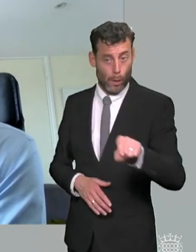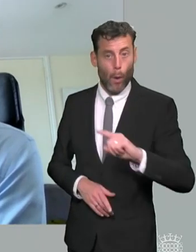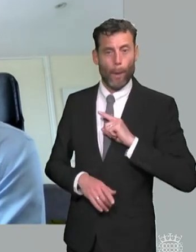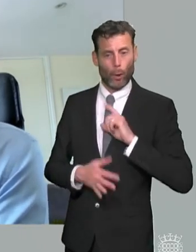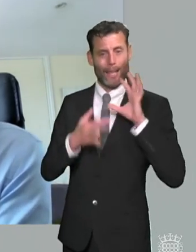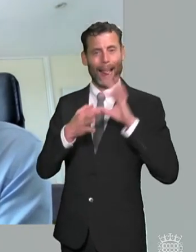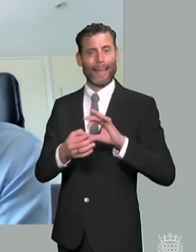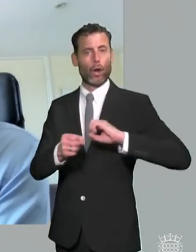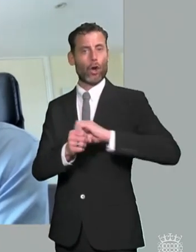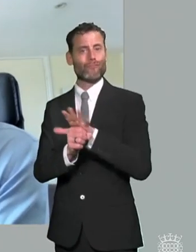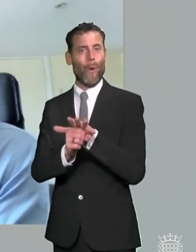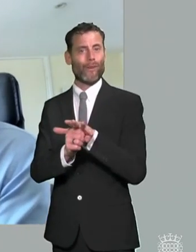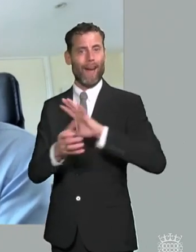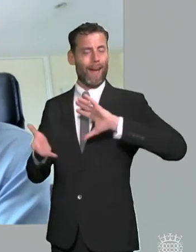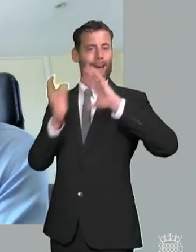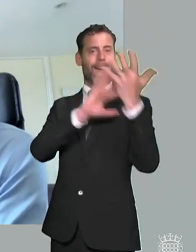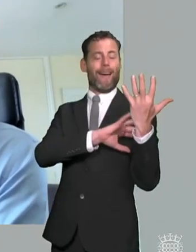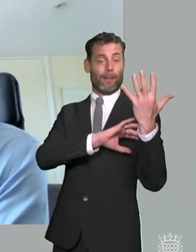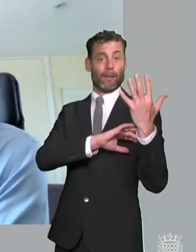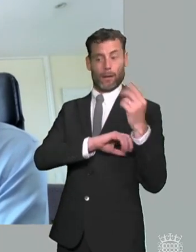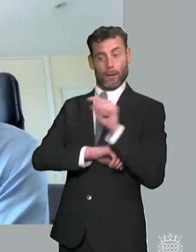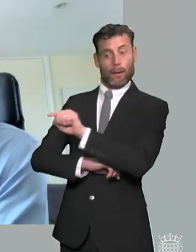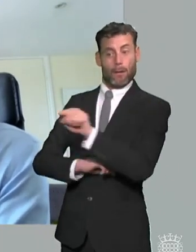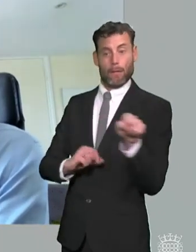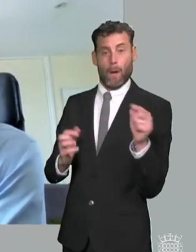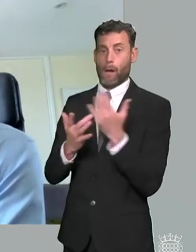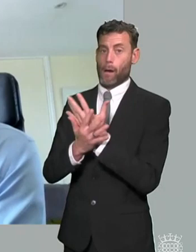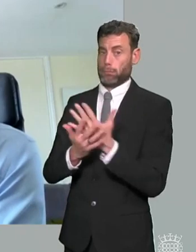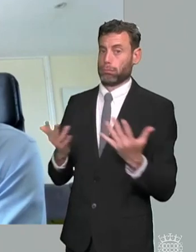um and you know i don't i'm sure you're all across the the anxiety the mental